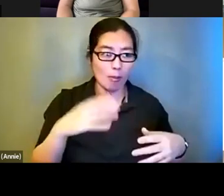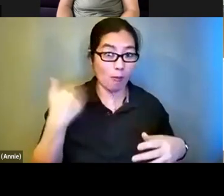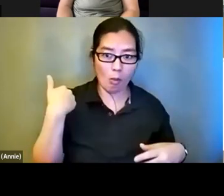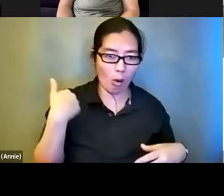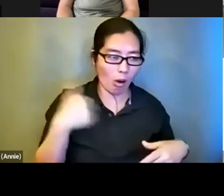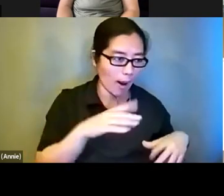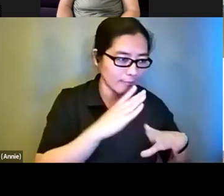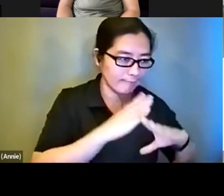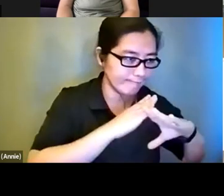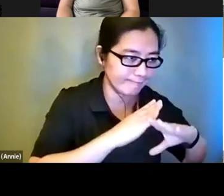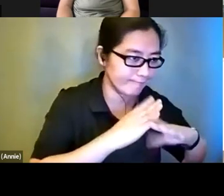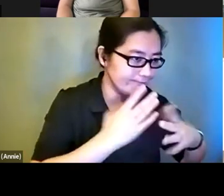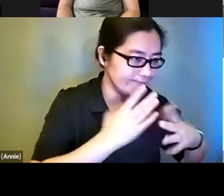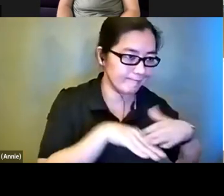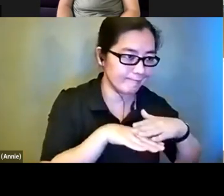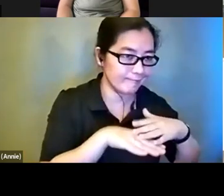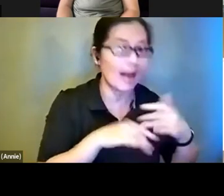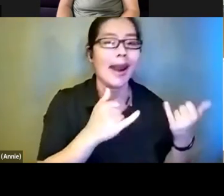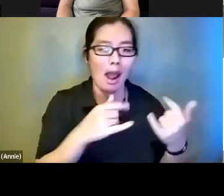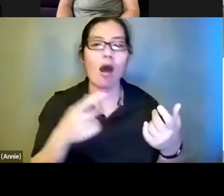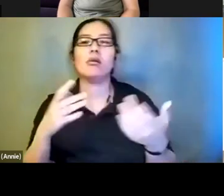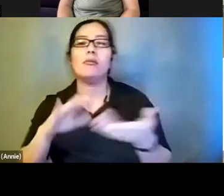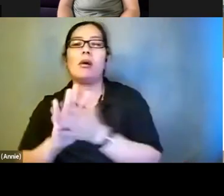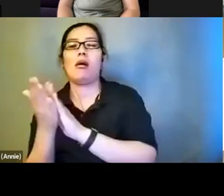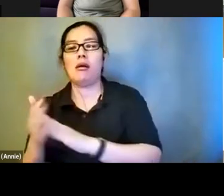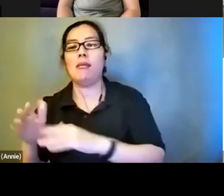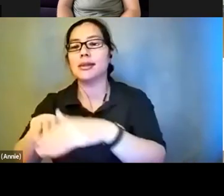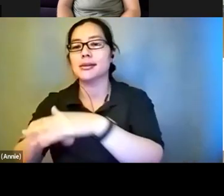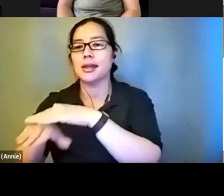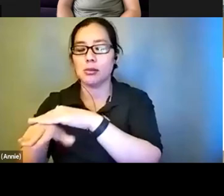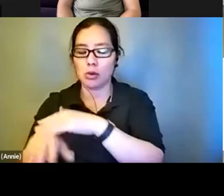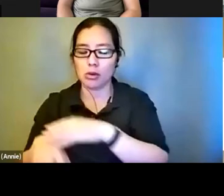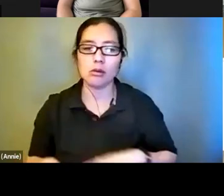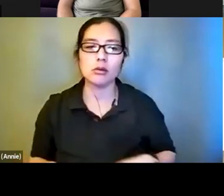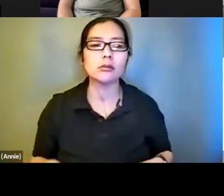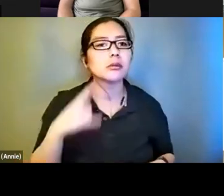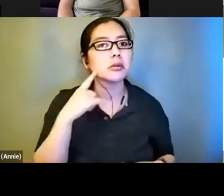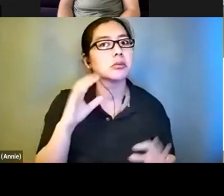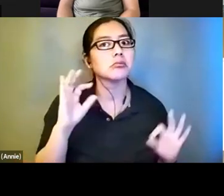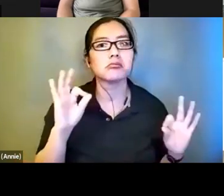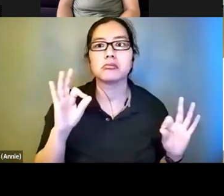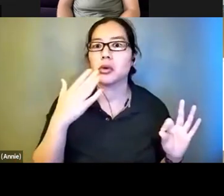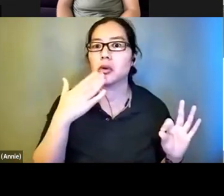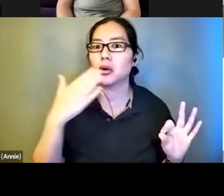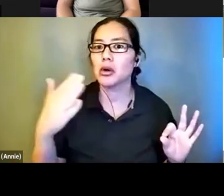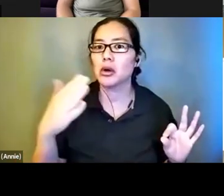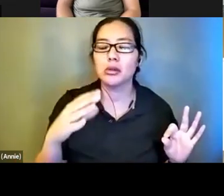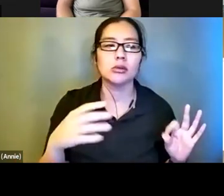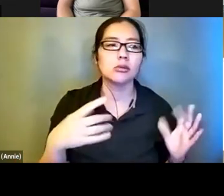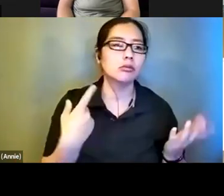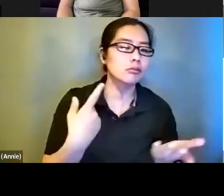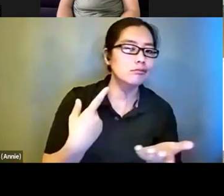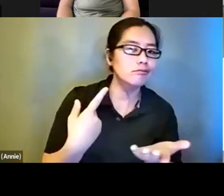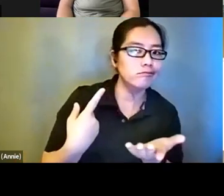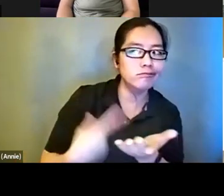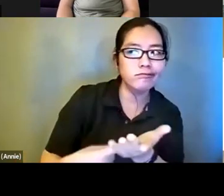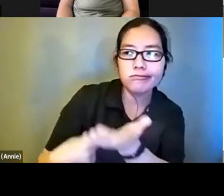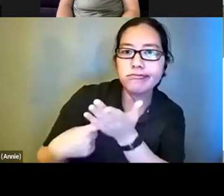accessible. I think it's good to talk about it. I think it's good to understand the likes and the dislikes